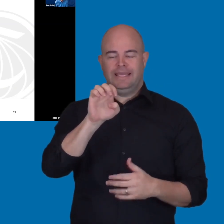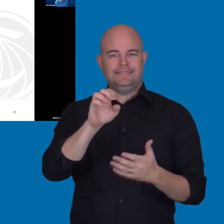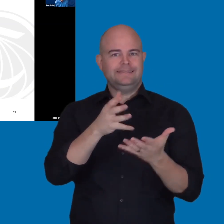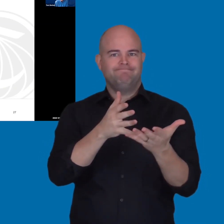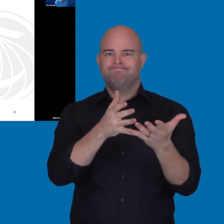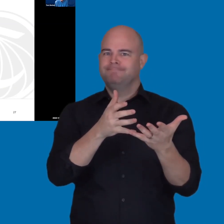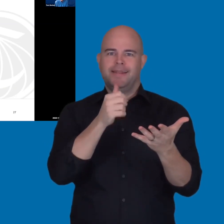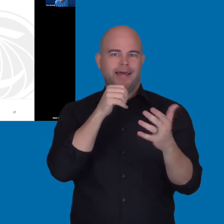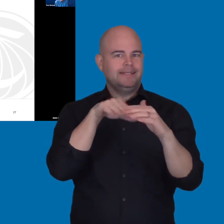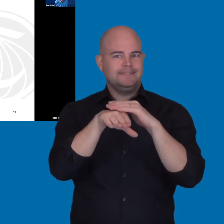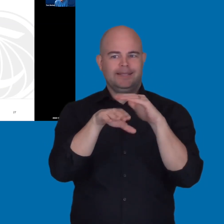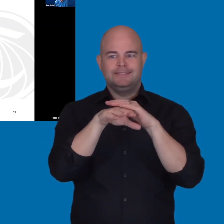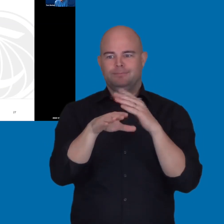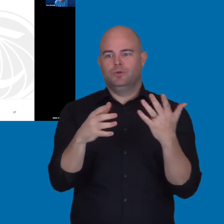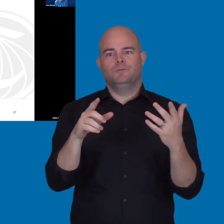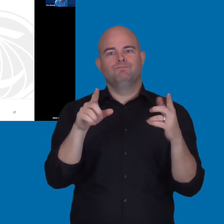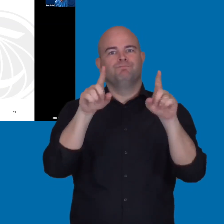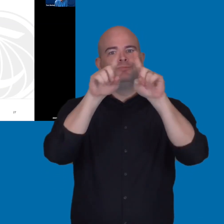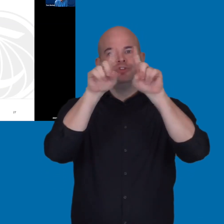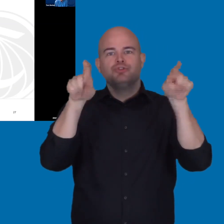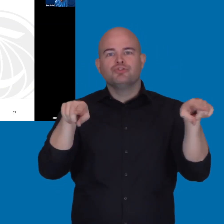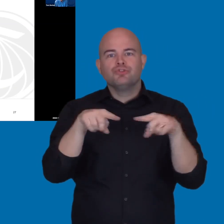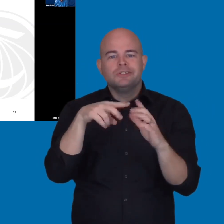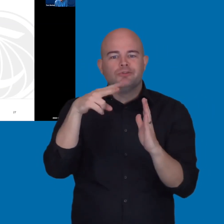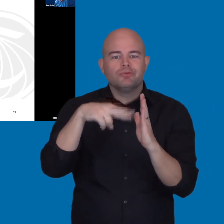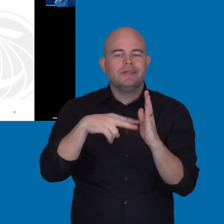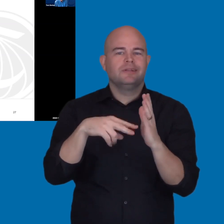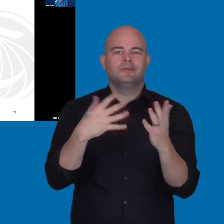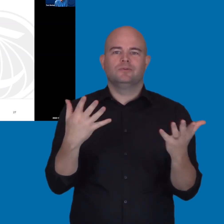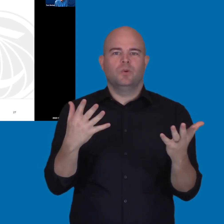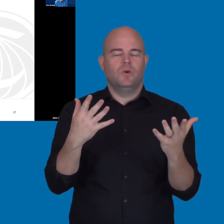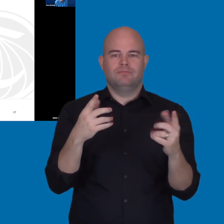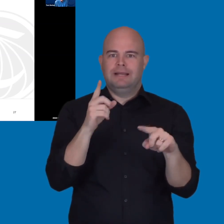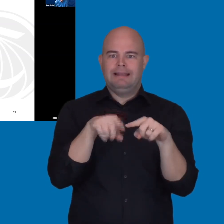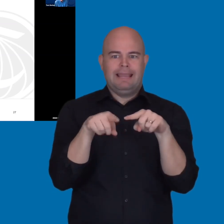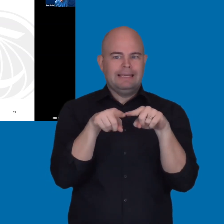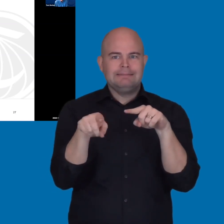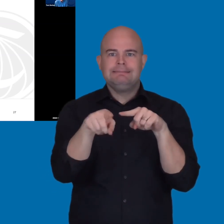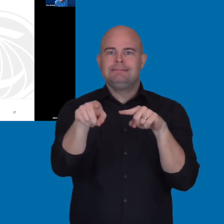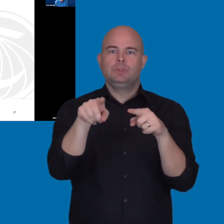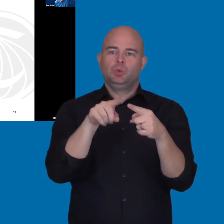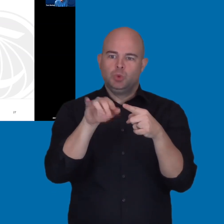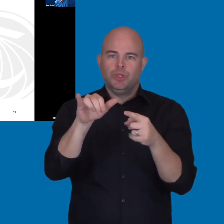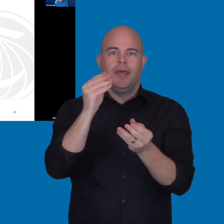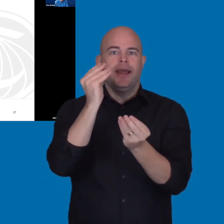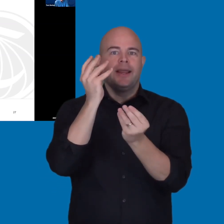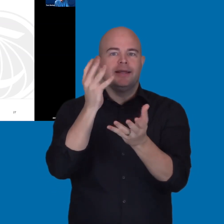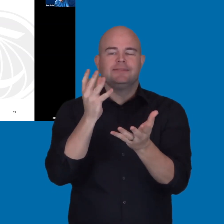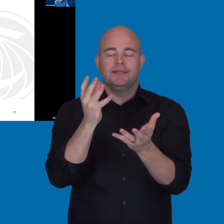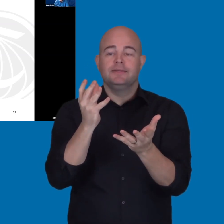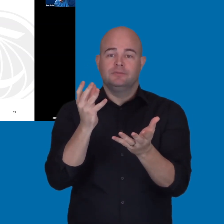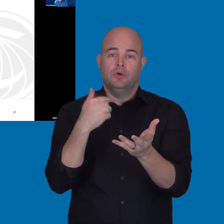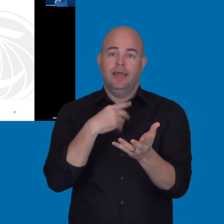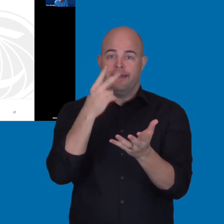So the users of the screen reader can't even get to the content. So, that's the workaround that I'm familiar with